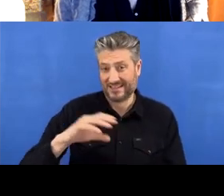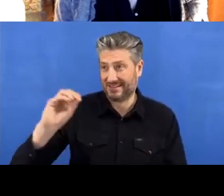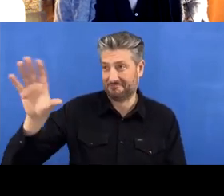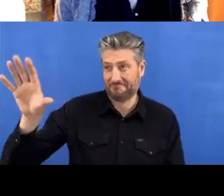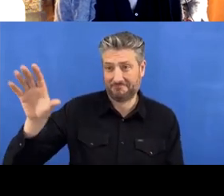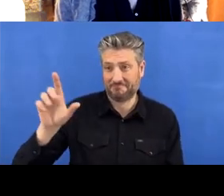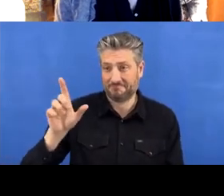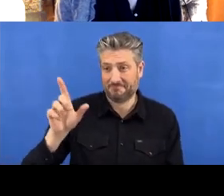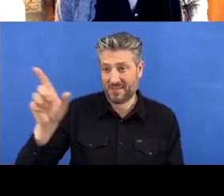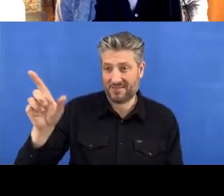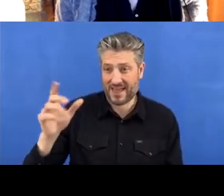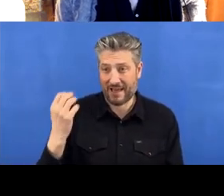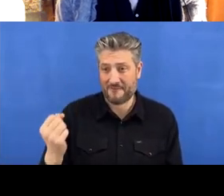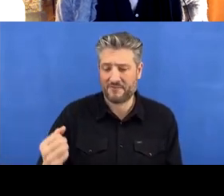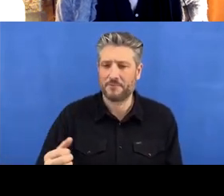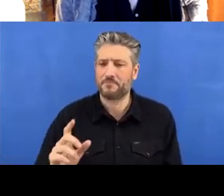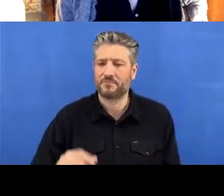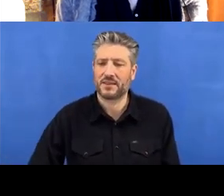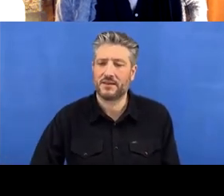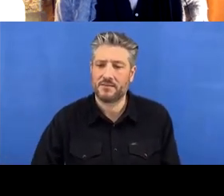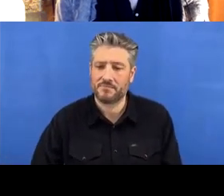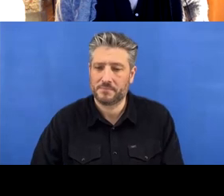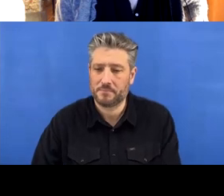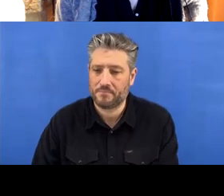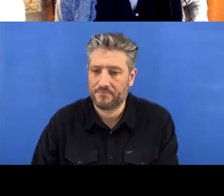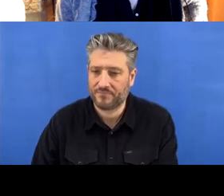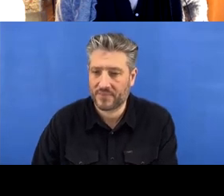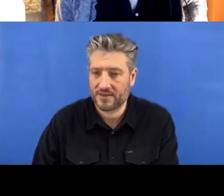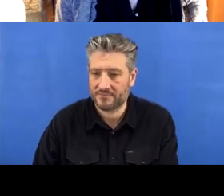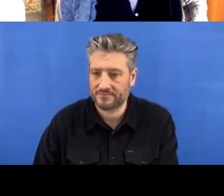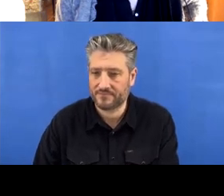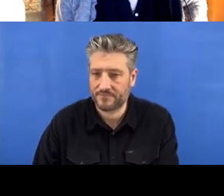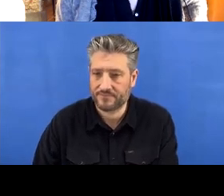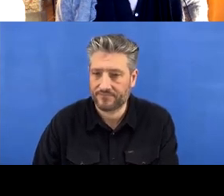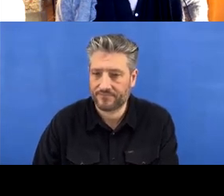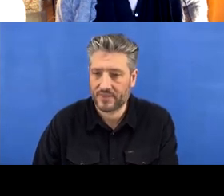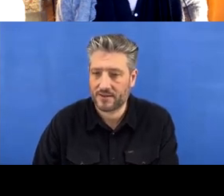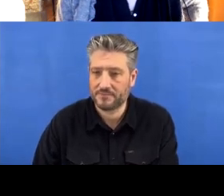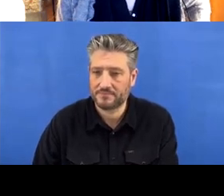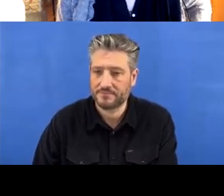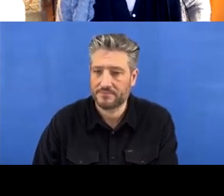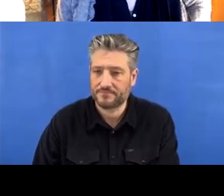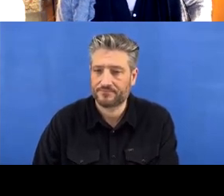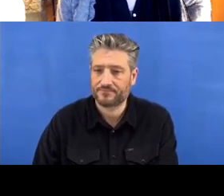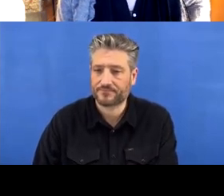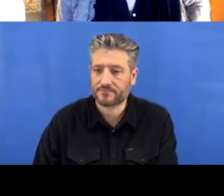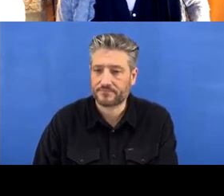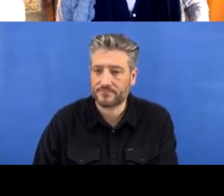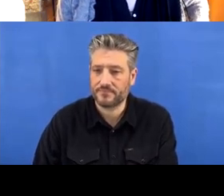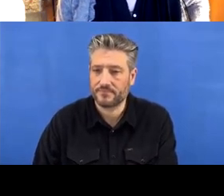But basically what I did was, I had a file- a folder on my computer,